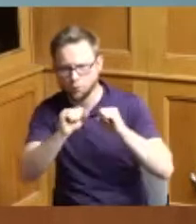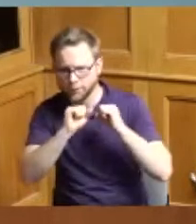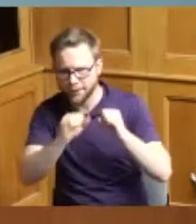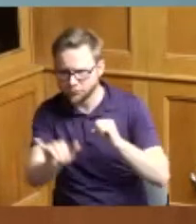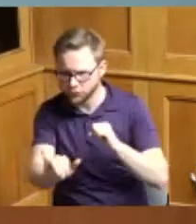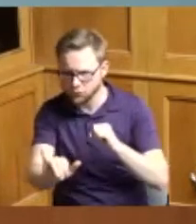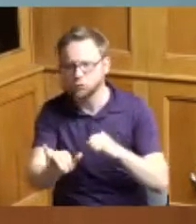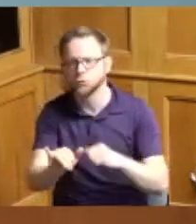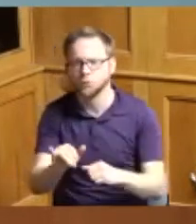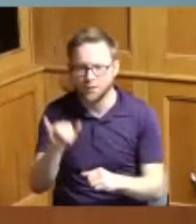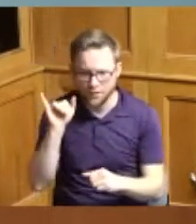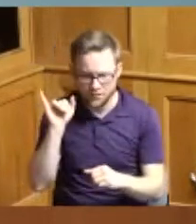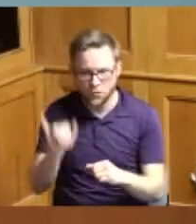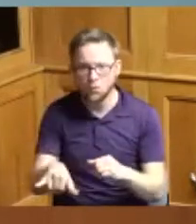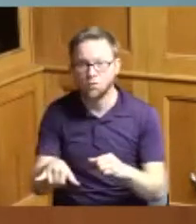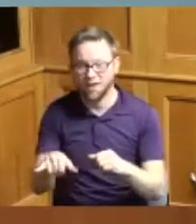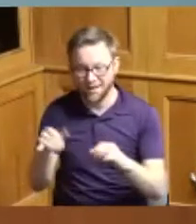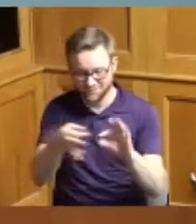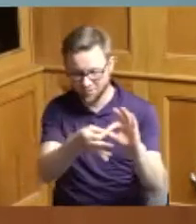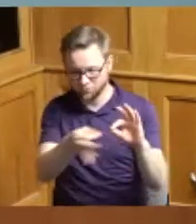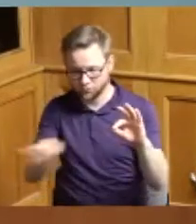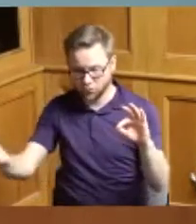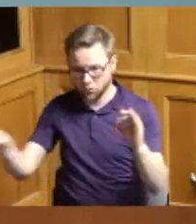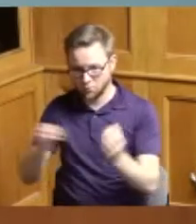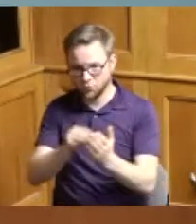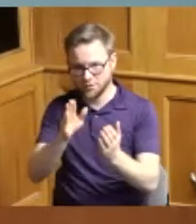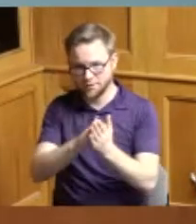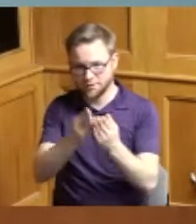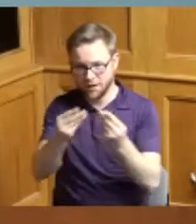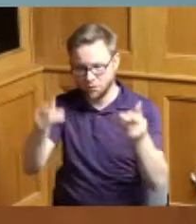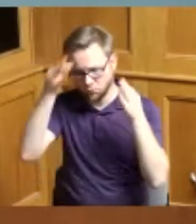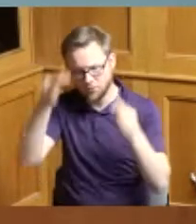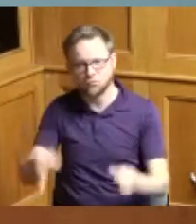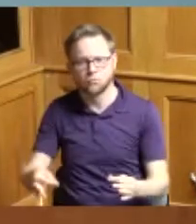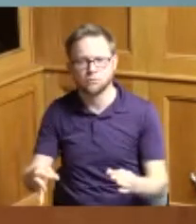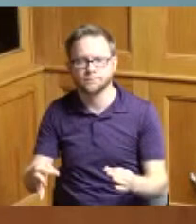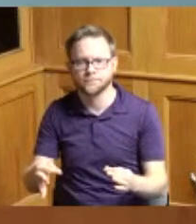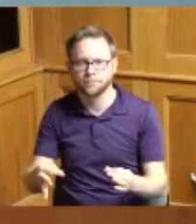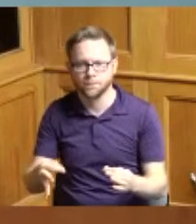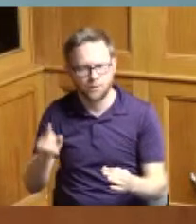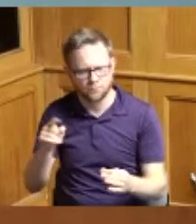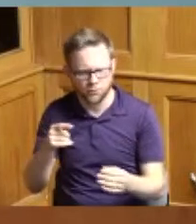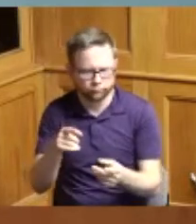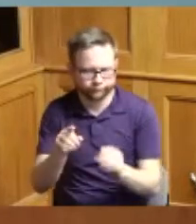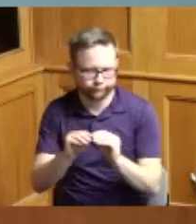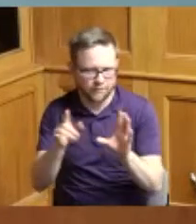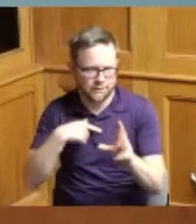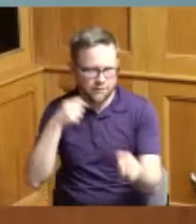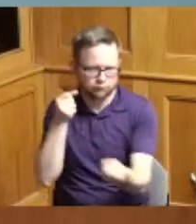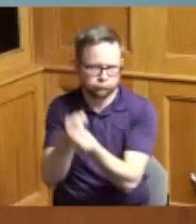the language written into the resolution and so I obviously I'm supportive of this and would like